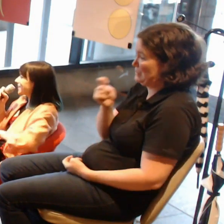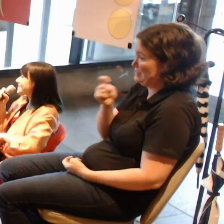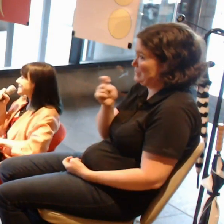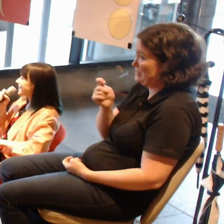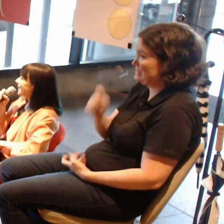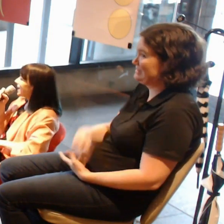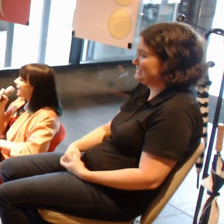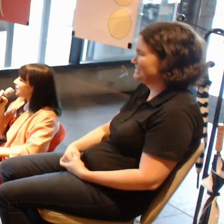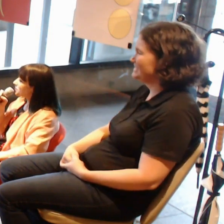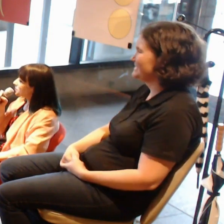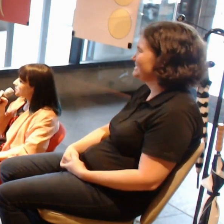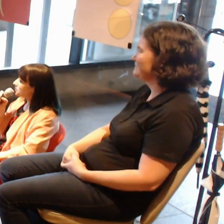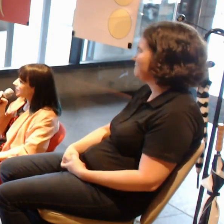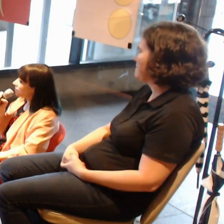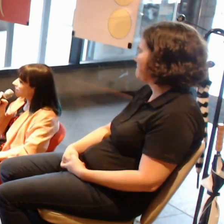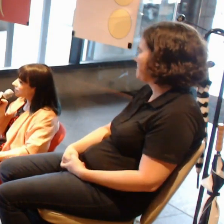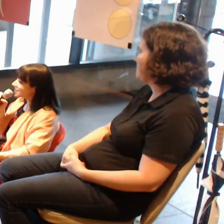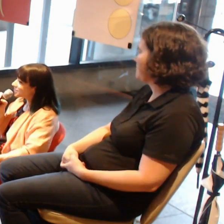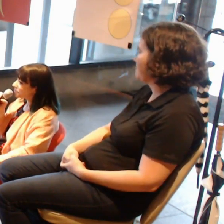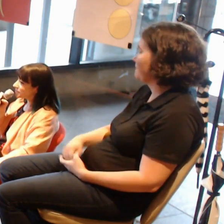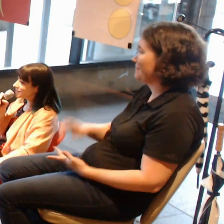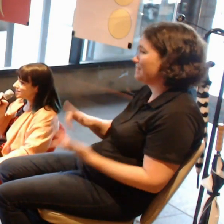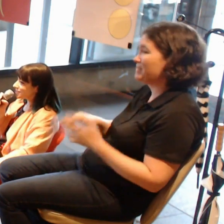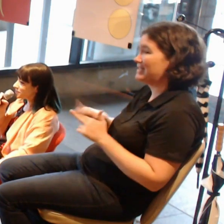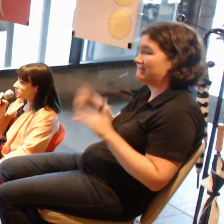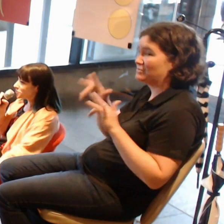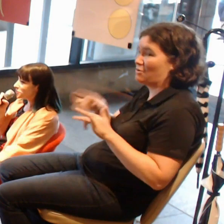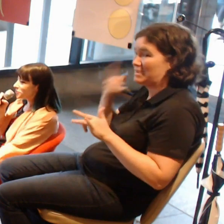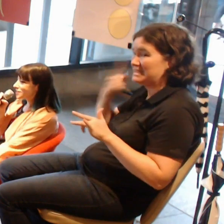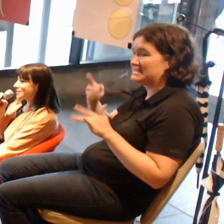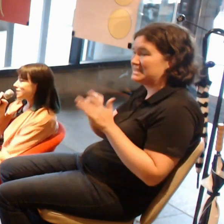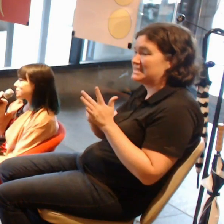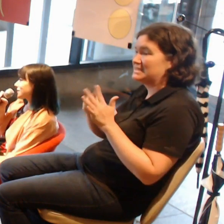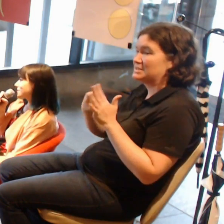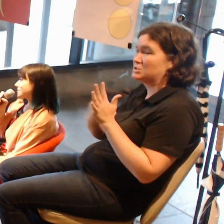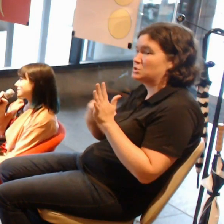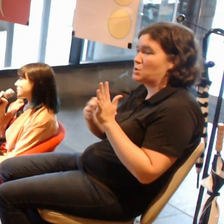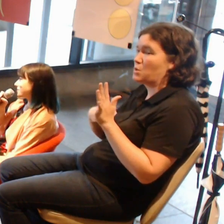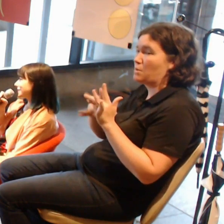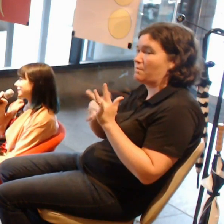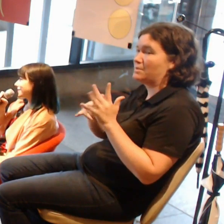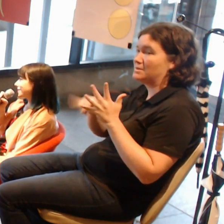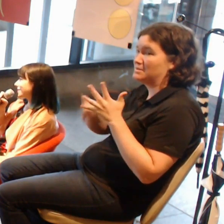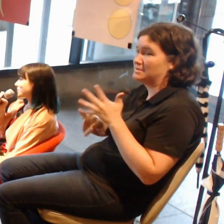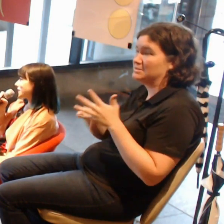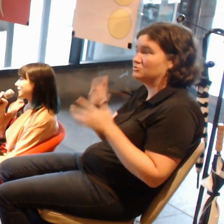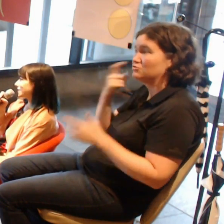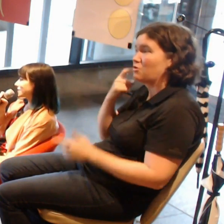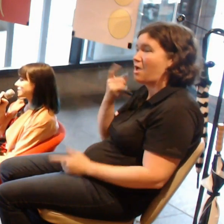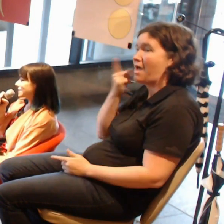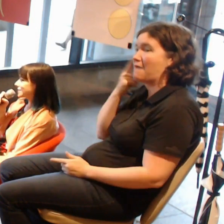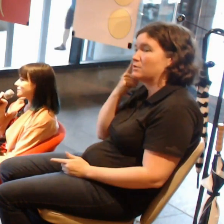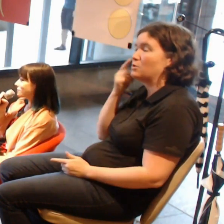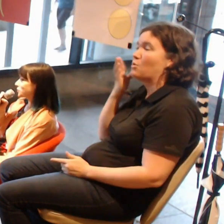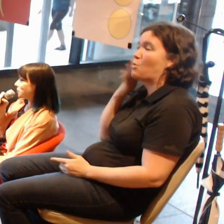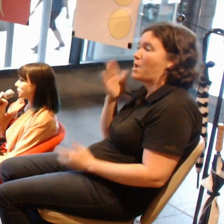But if you haven't seen Terminus, do try to see it when it's travelling Australia, 'cause it is a phenomenal work.